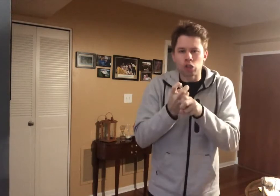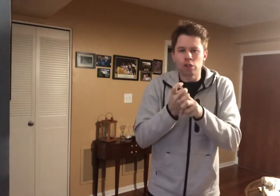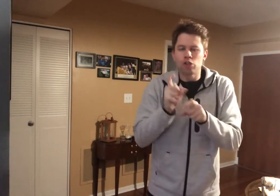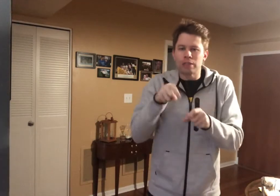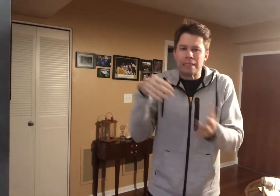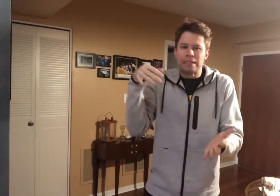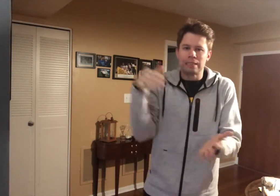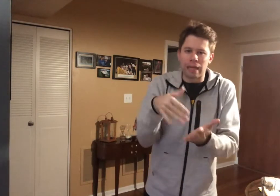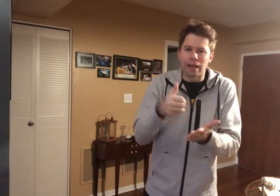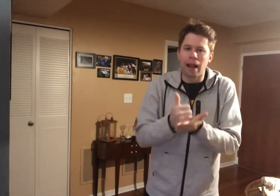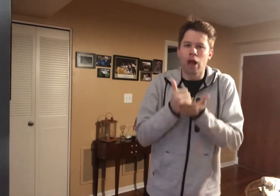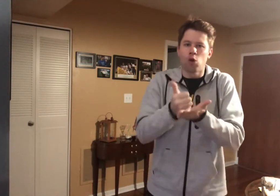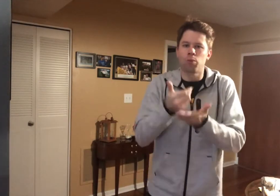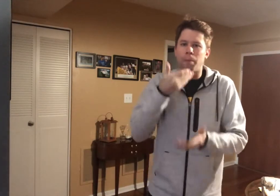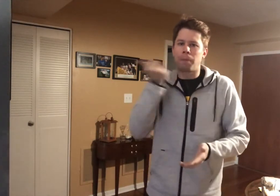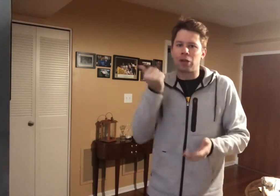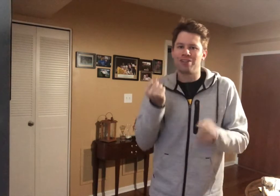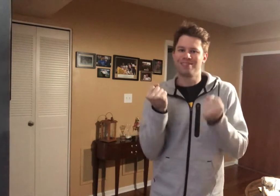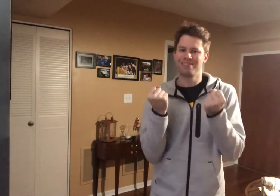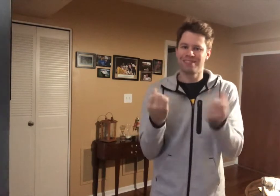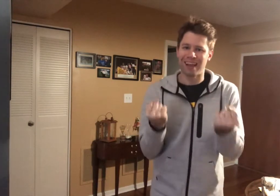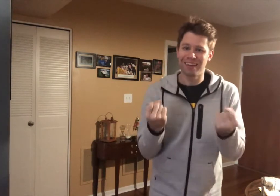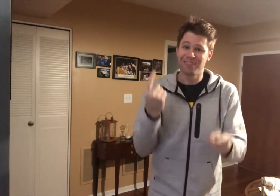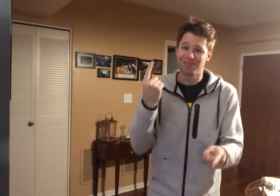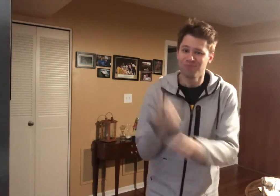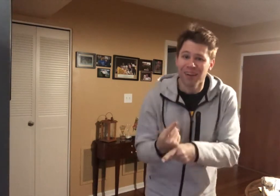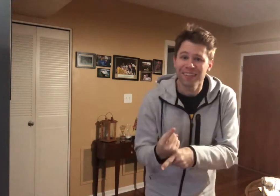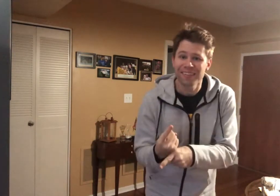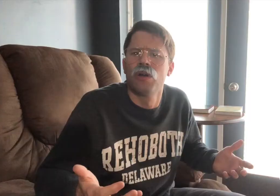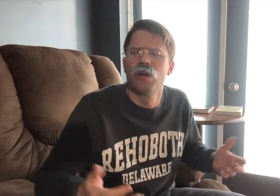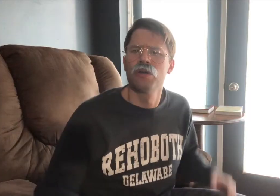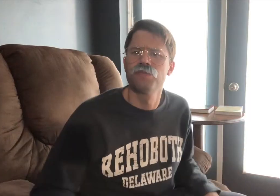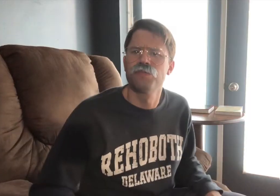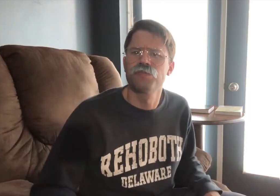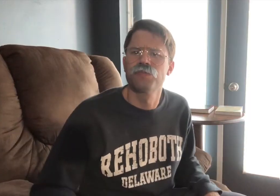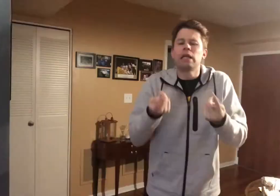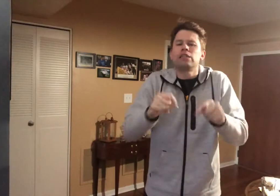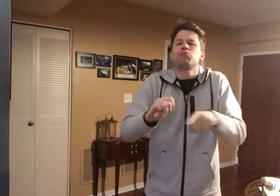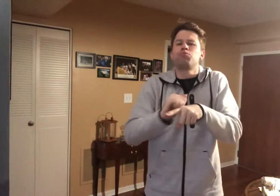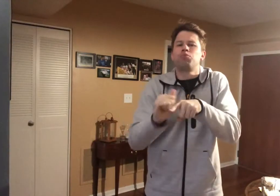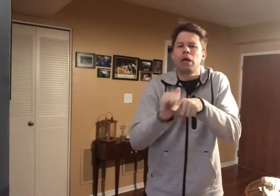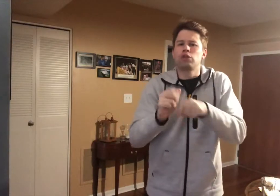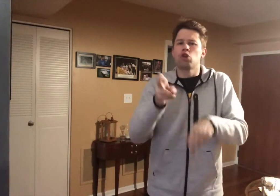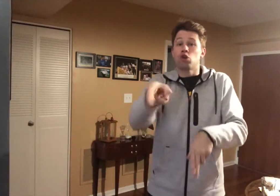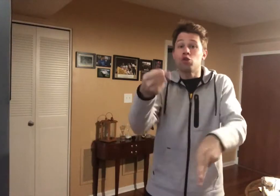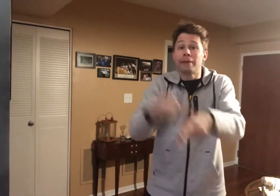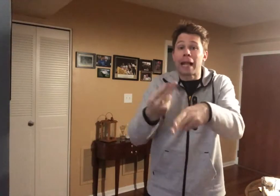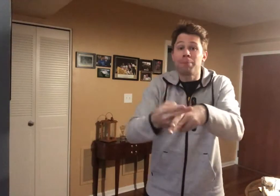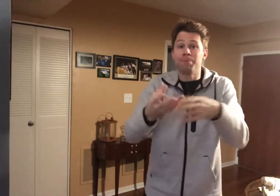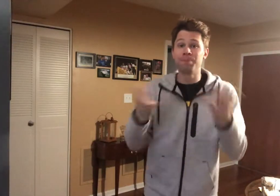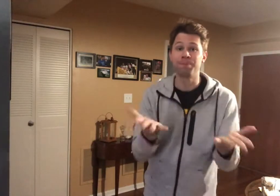YOU NEED MORE STUDY MORE HELP LEARN BETTER SIGN, RIGHT? LET'S PRACTICE, YOUR NAME?